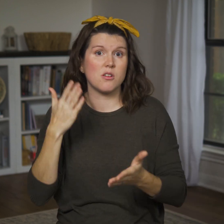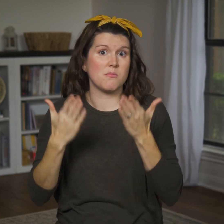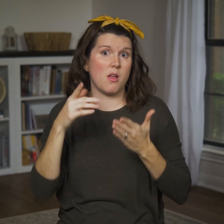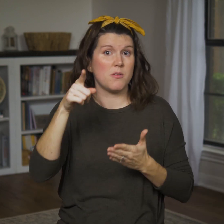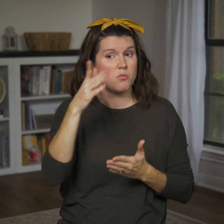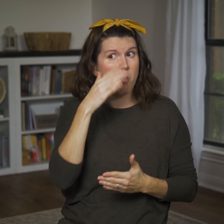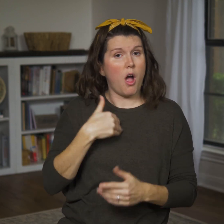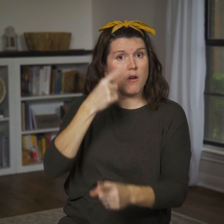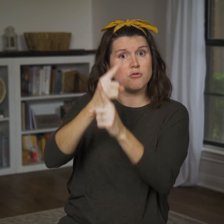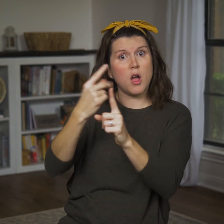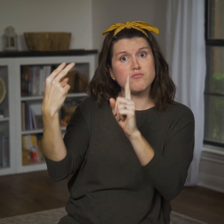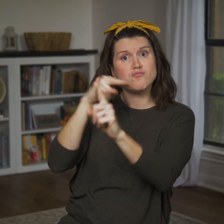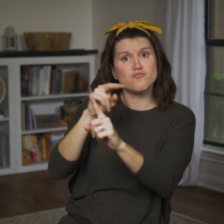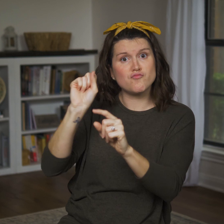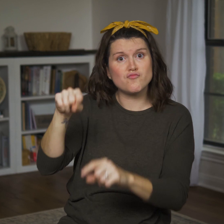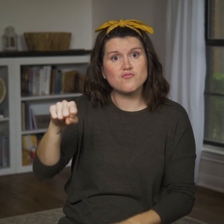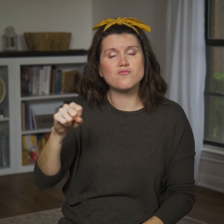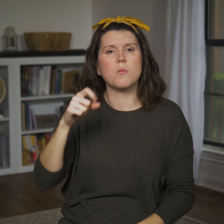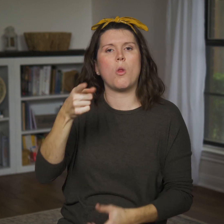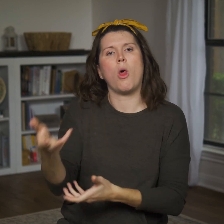who provides some correct insights